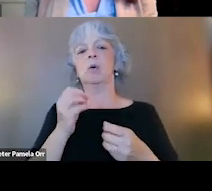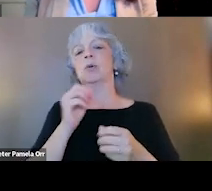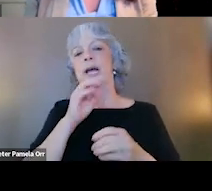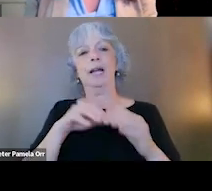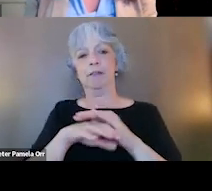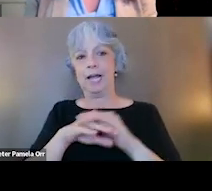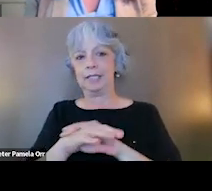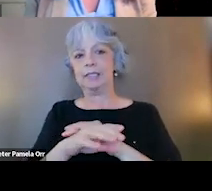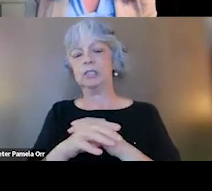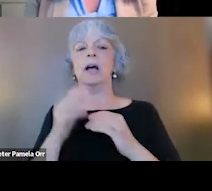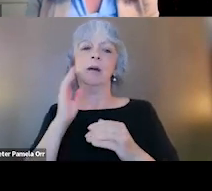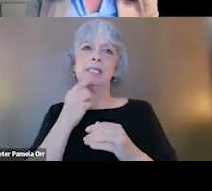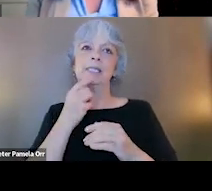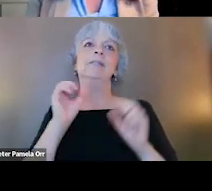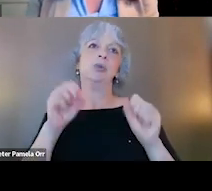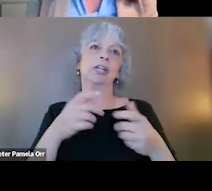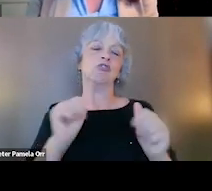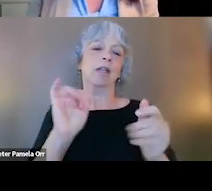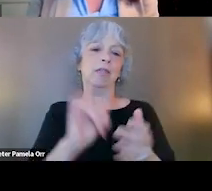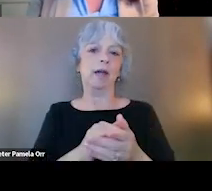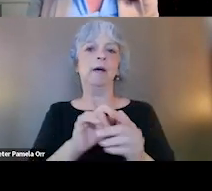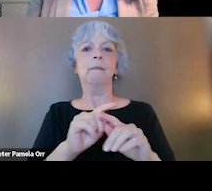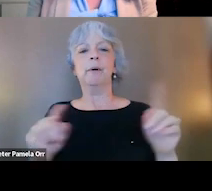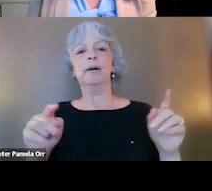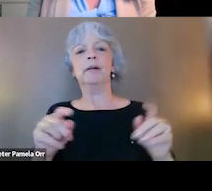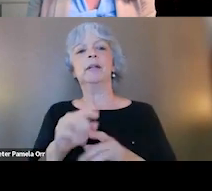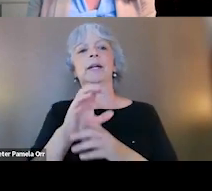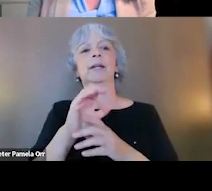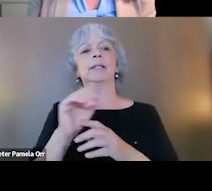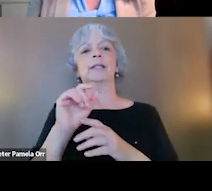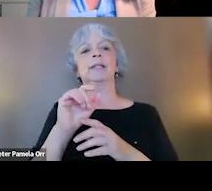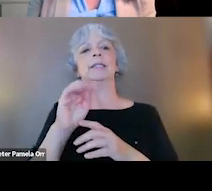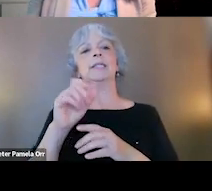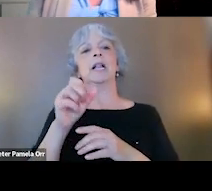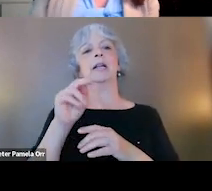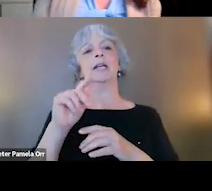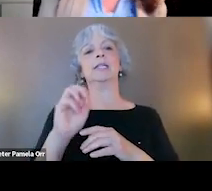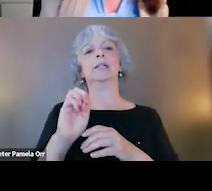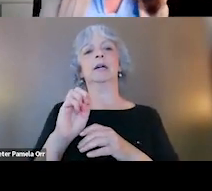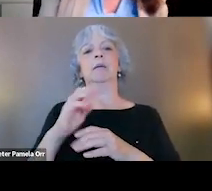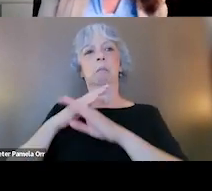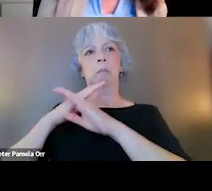There's some knowledge that stellate ganglion block is leading to people having great reductions, but they're only lasting nine months.